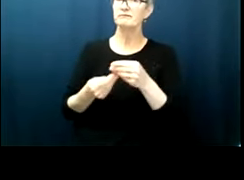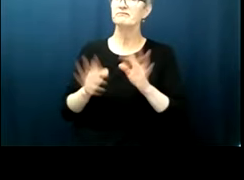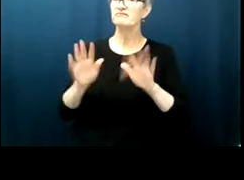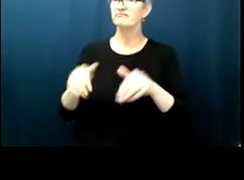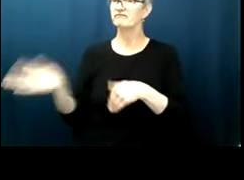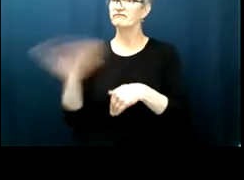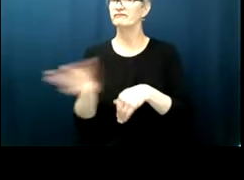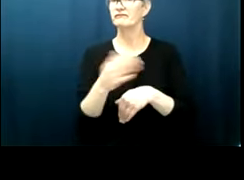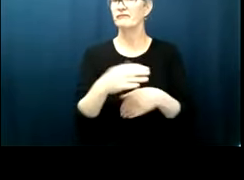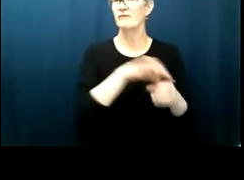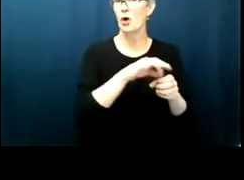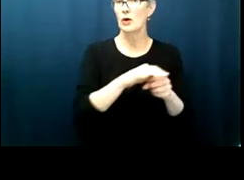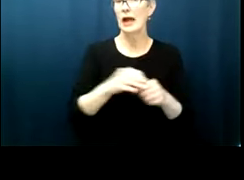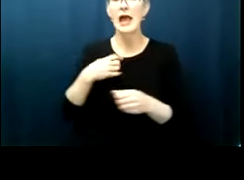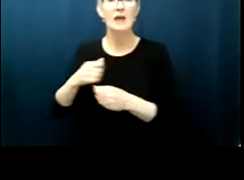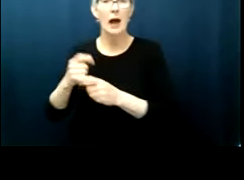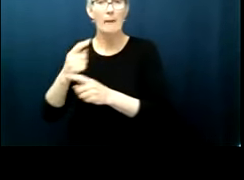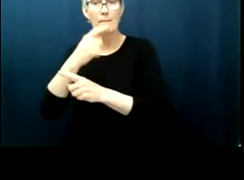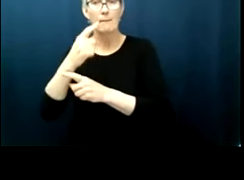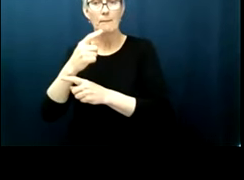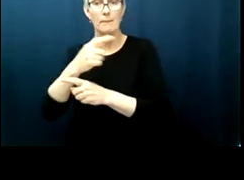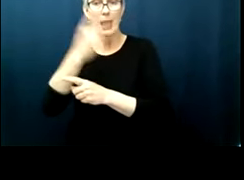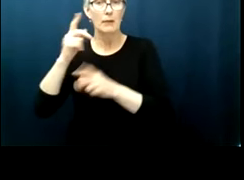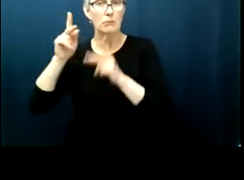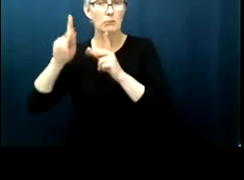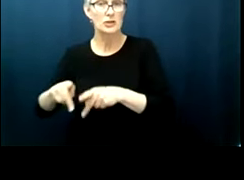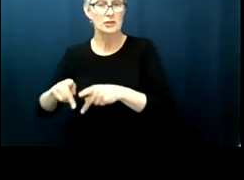uh the registrar in many cases might just not even look at the paper crumple it up and throw